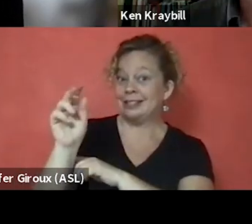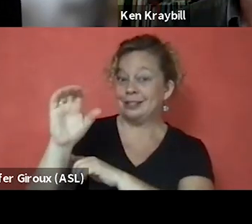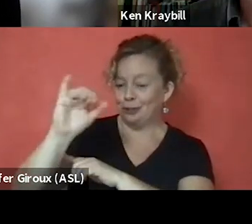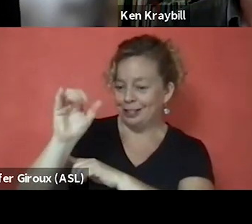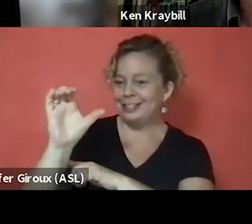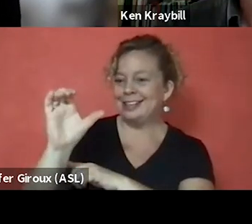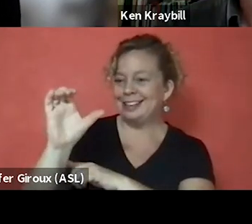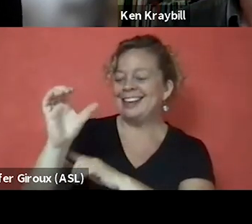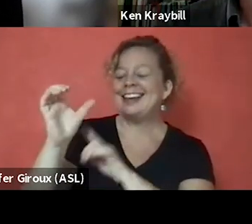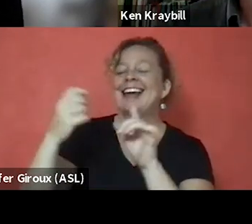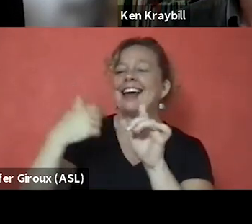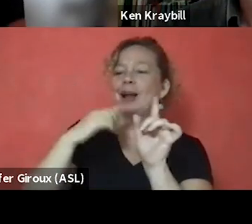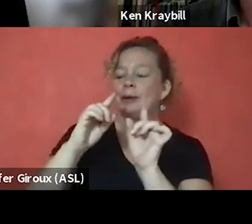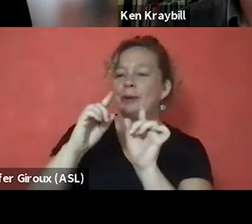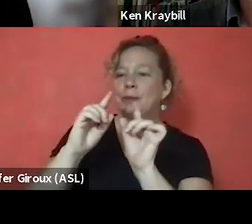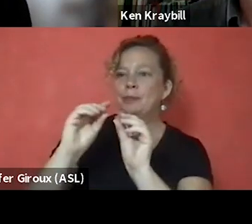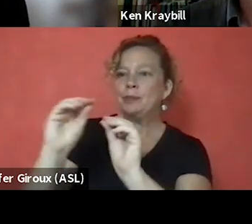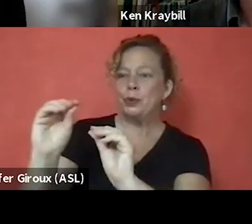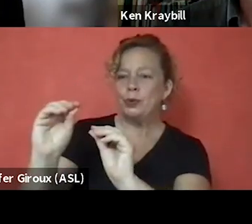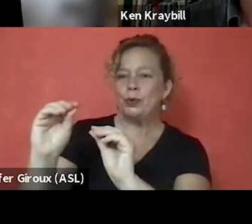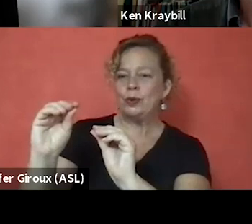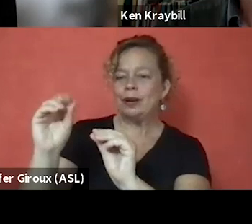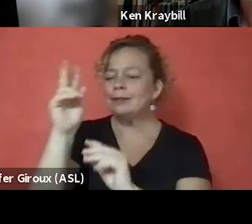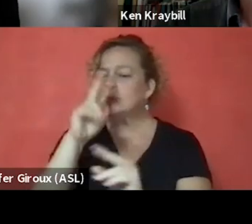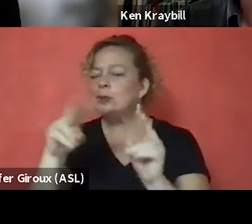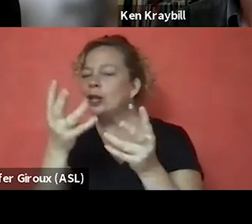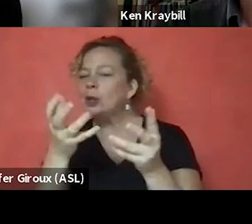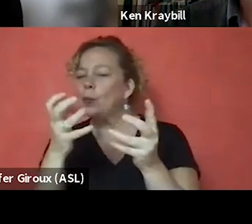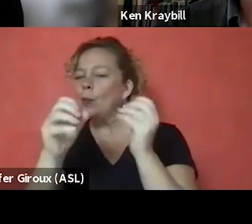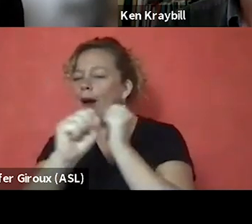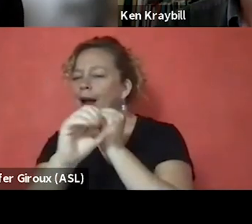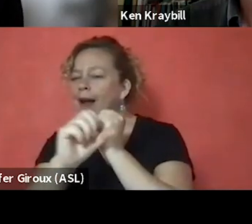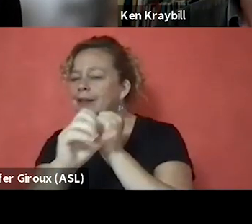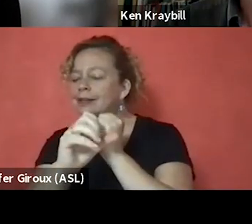And I was perusing the want ads and there was a want ad that said,